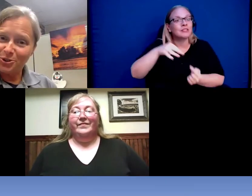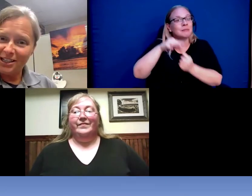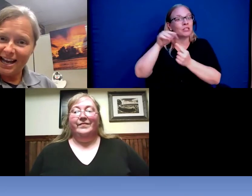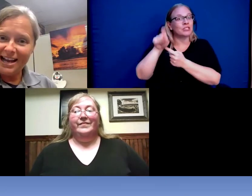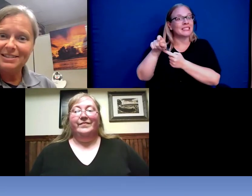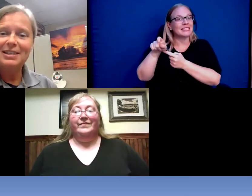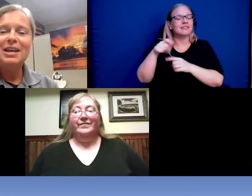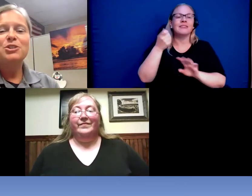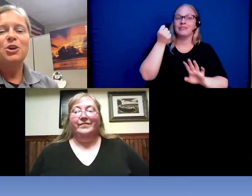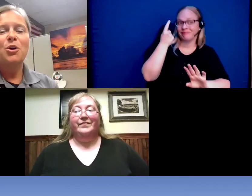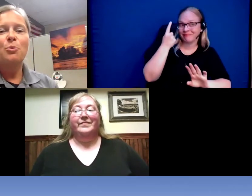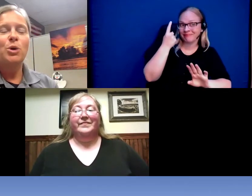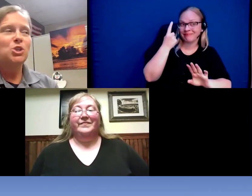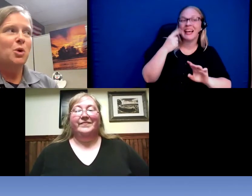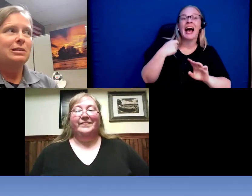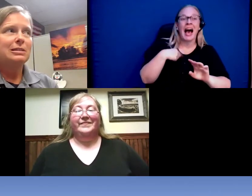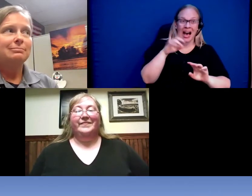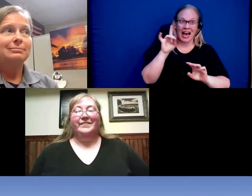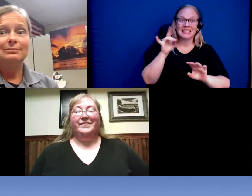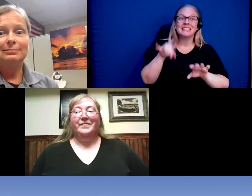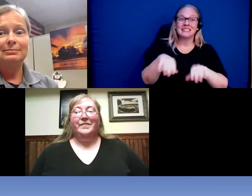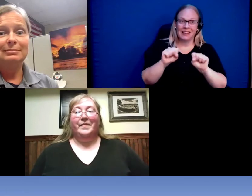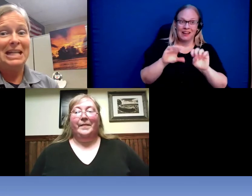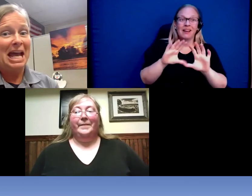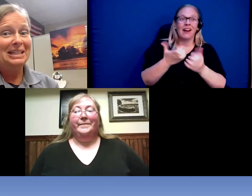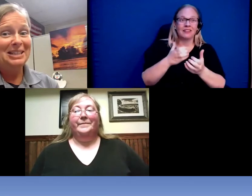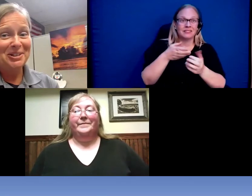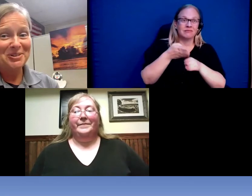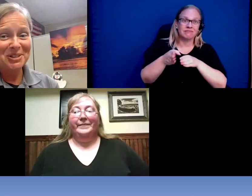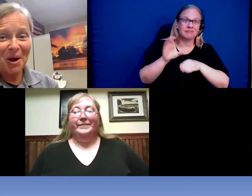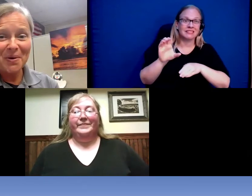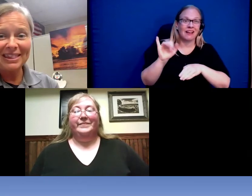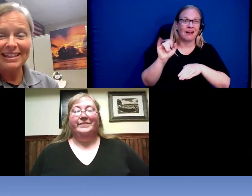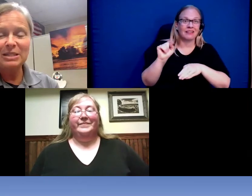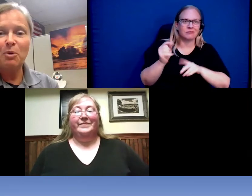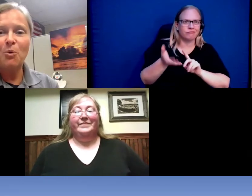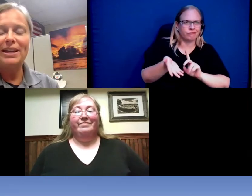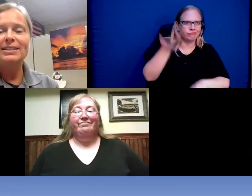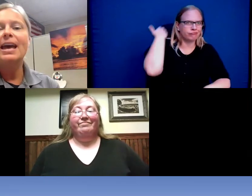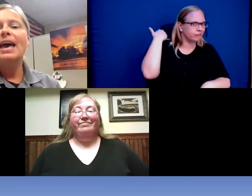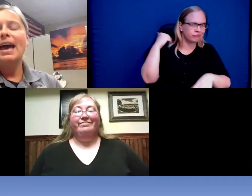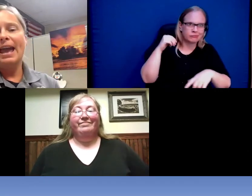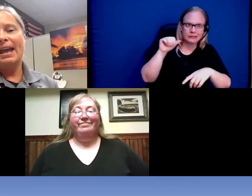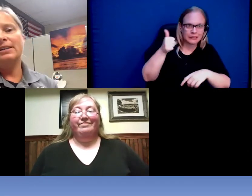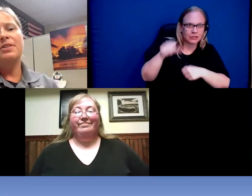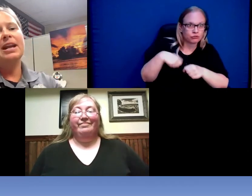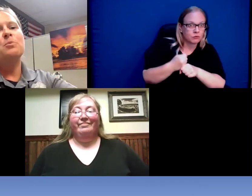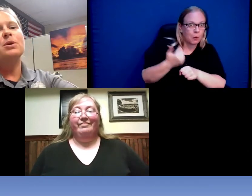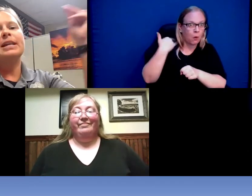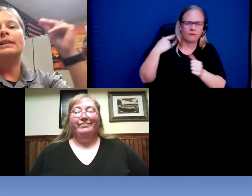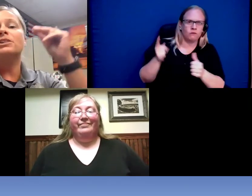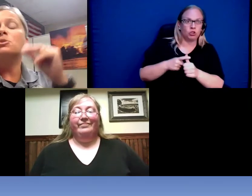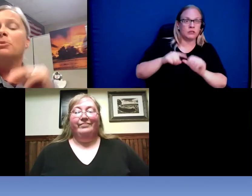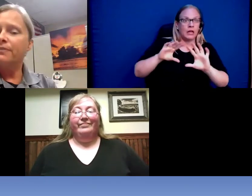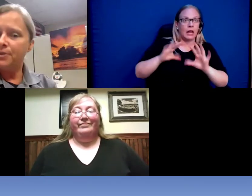class so which was ten years ago at this point, and then I wasn't eligible for the